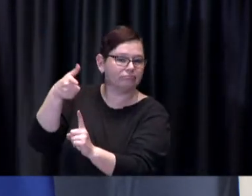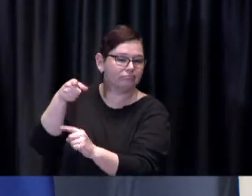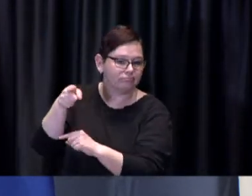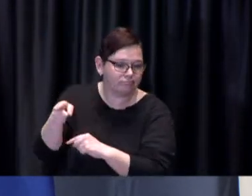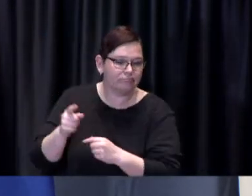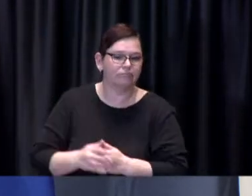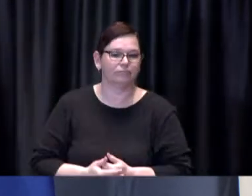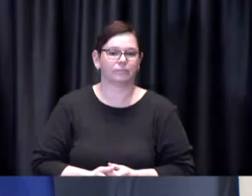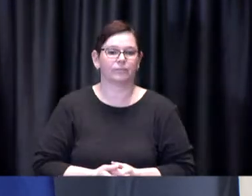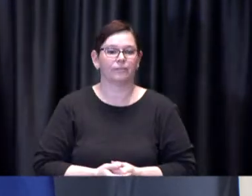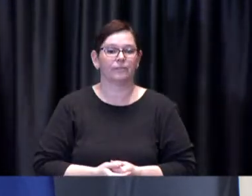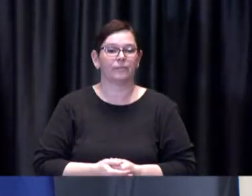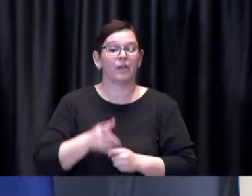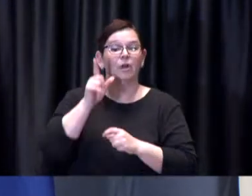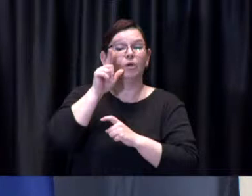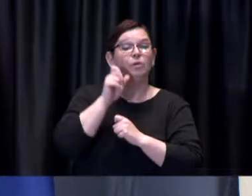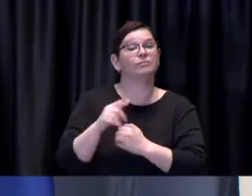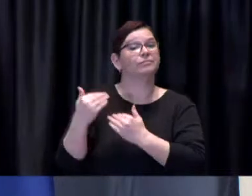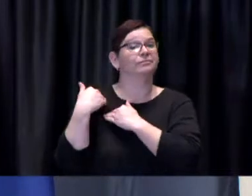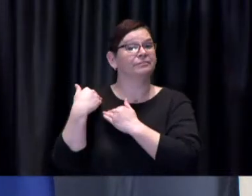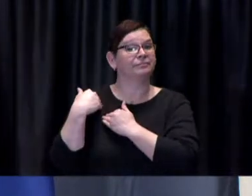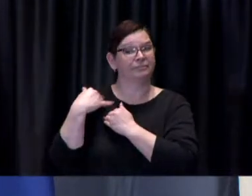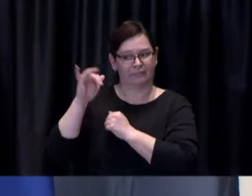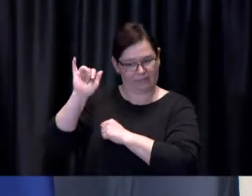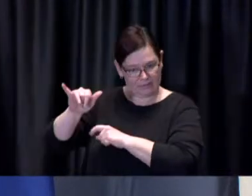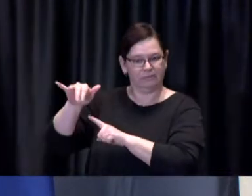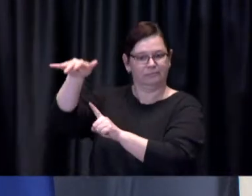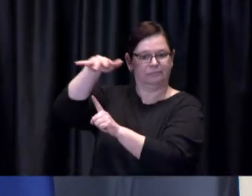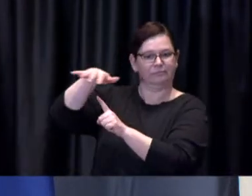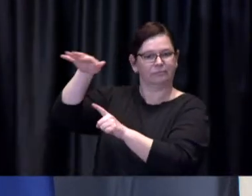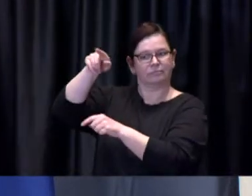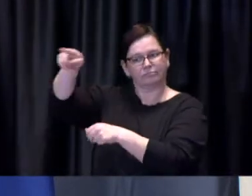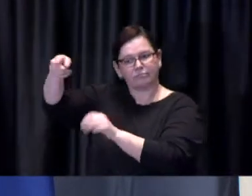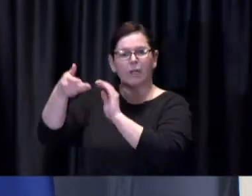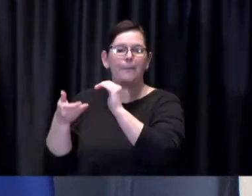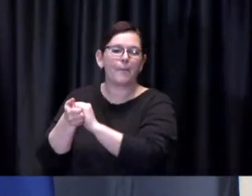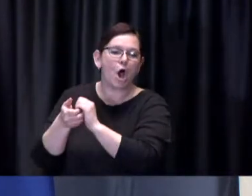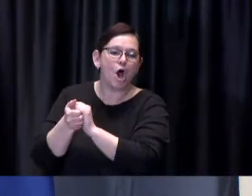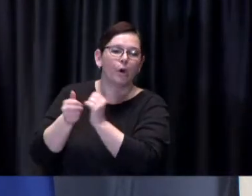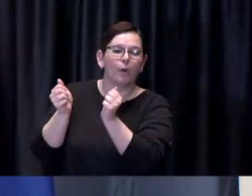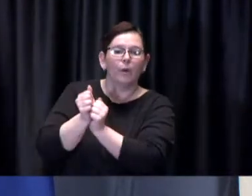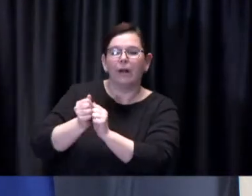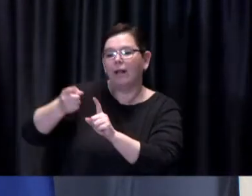by the primary care providers, the home-based care providers working with Toronto EMS and